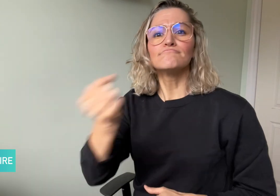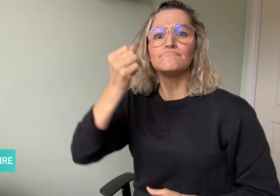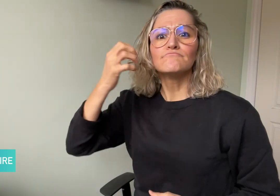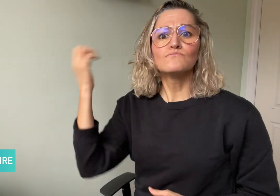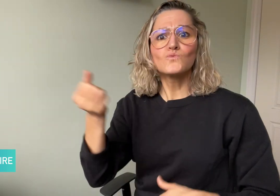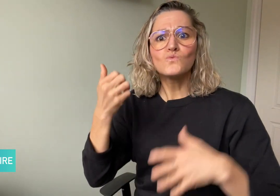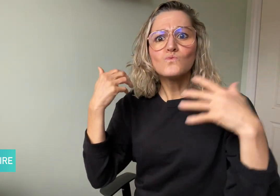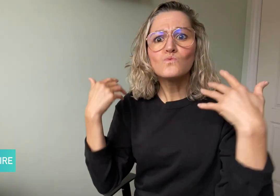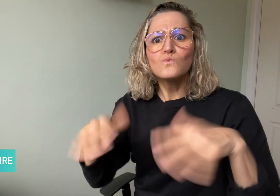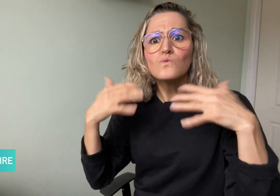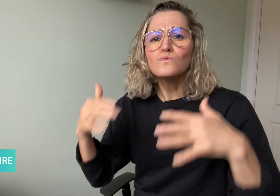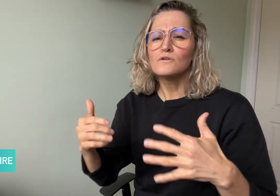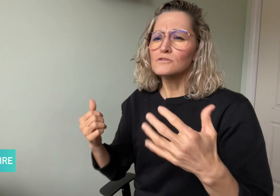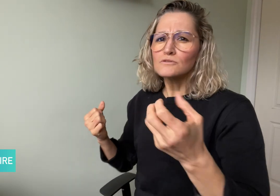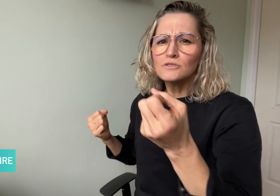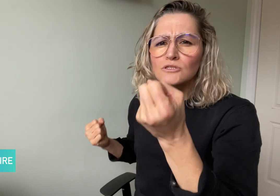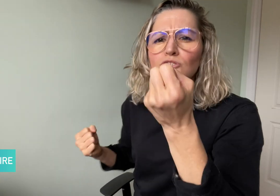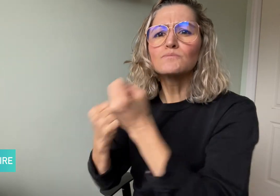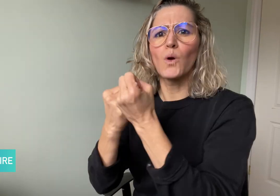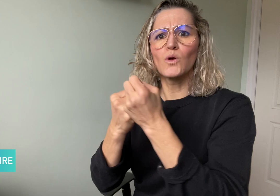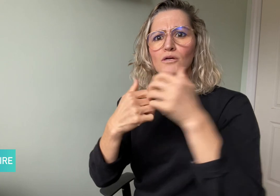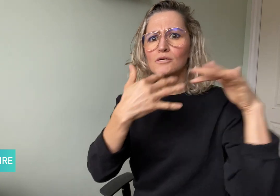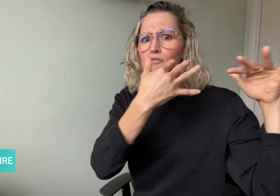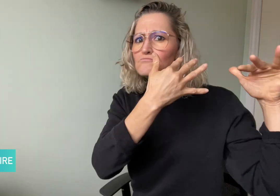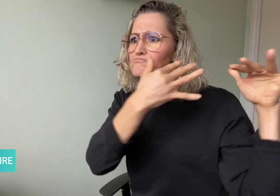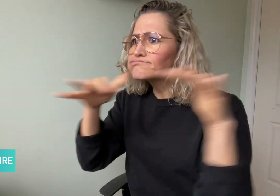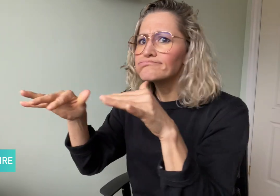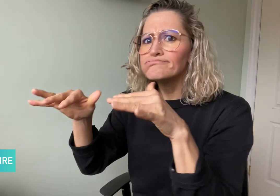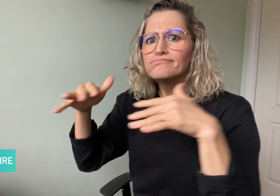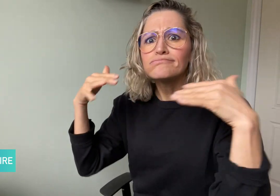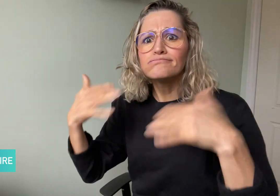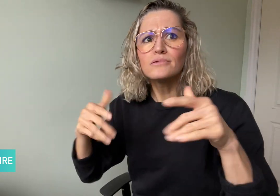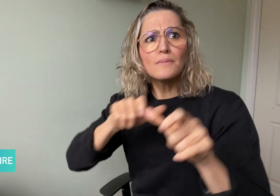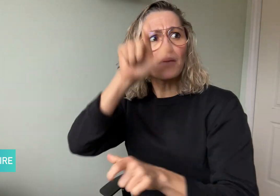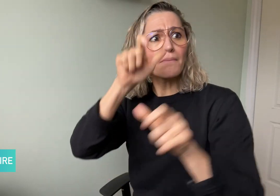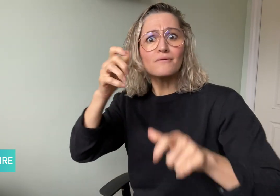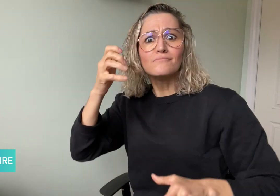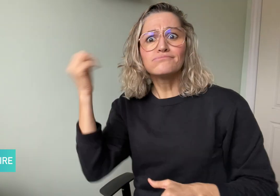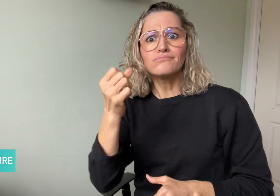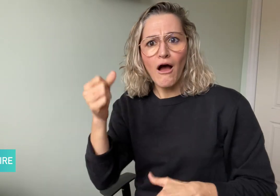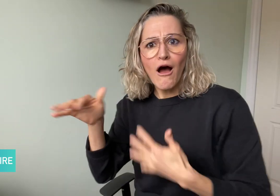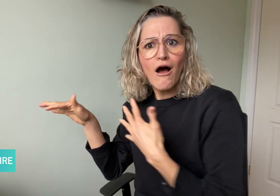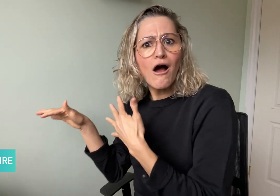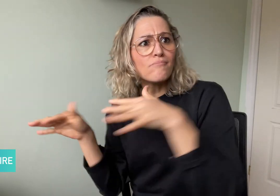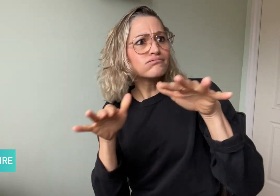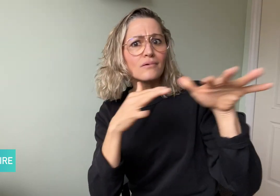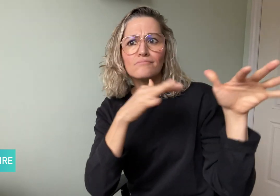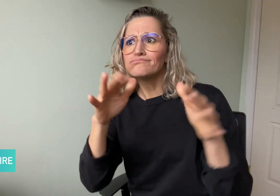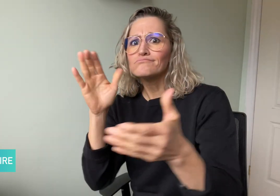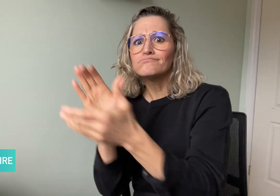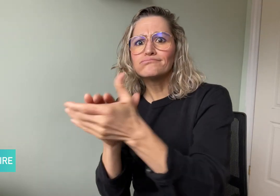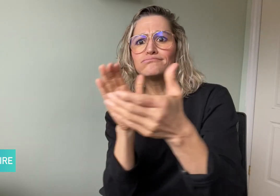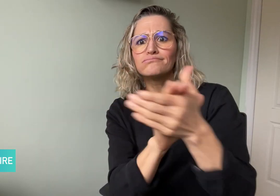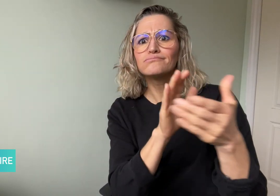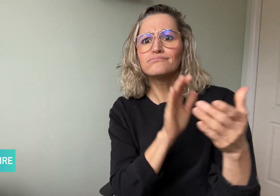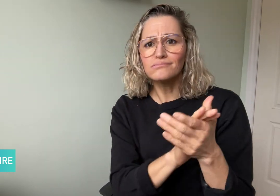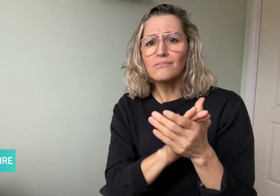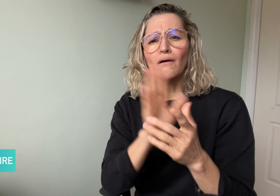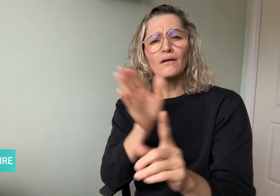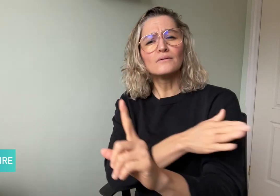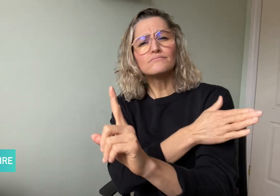as the Deaflympics received the support and attention they